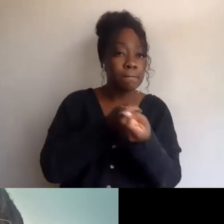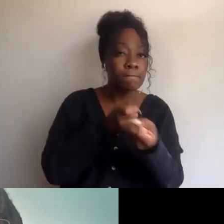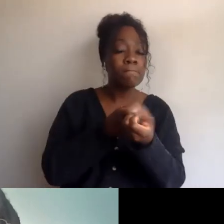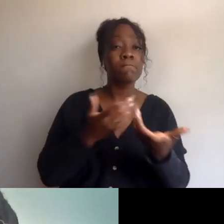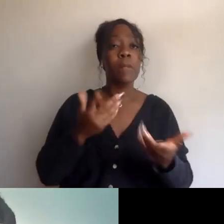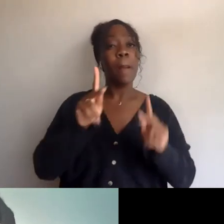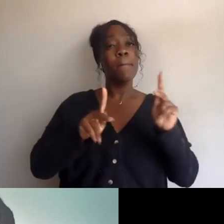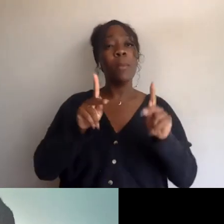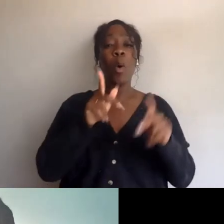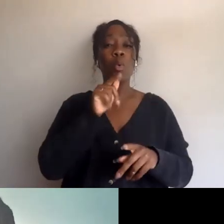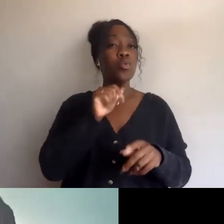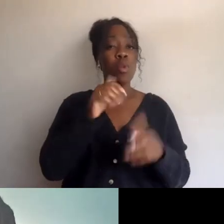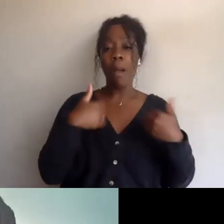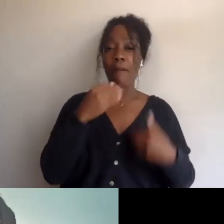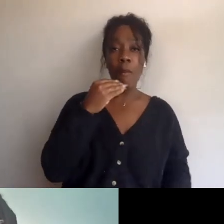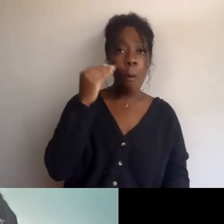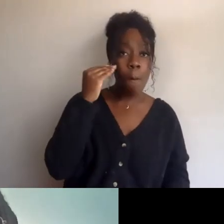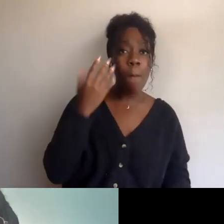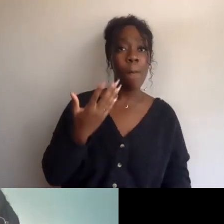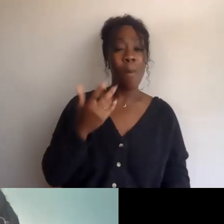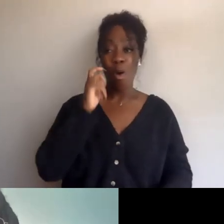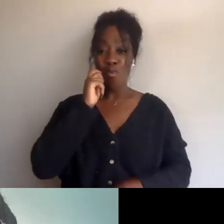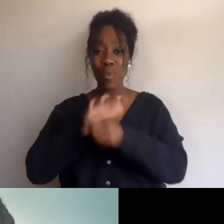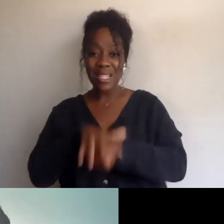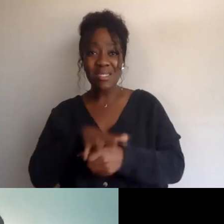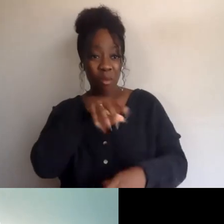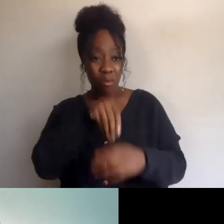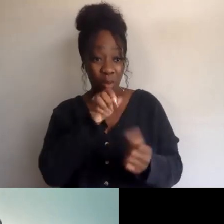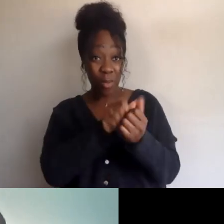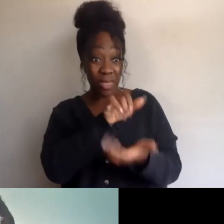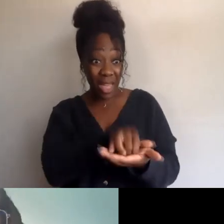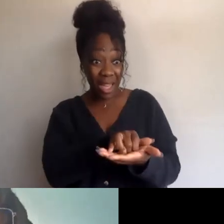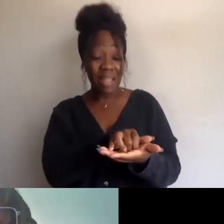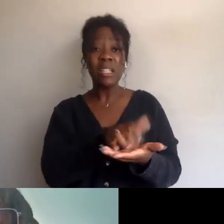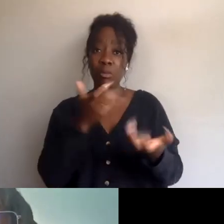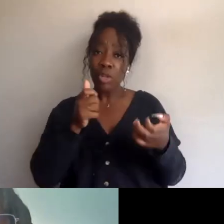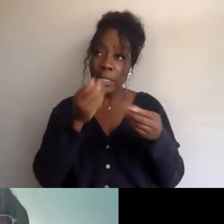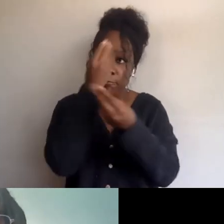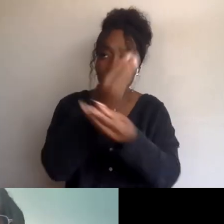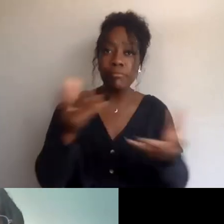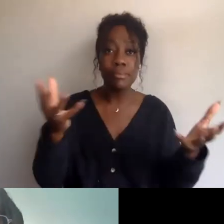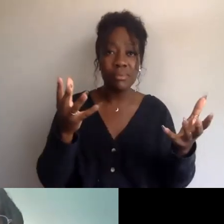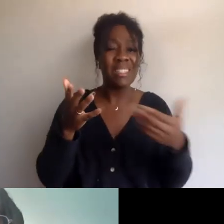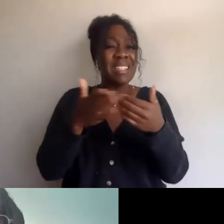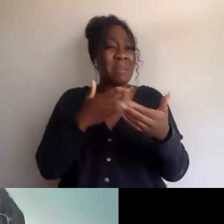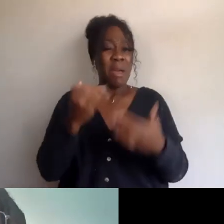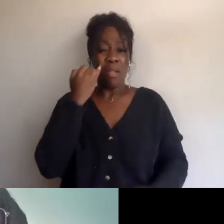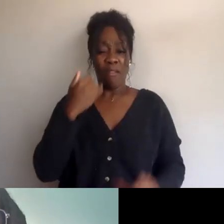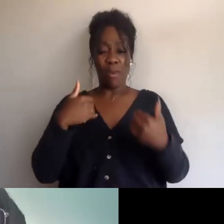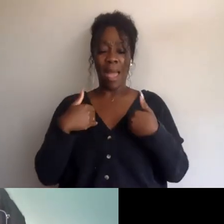even though we've had the Fair Housing Law since 1968, and we're recognizing as a society